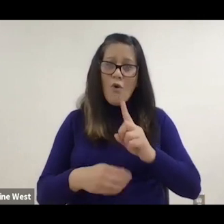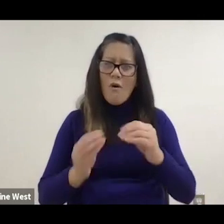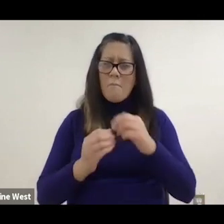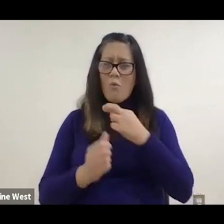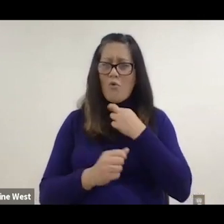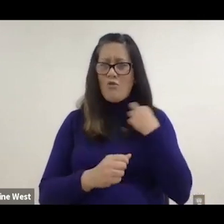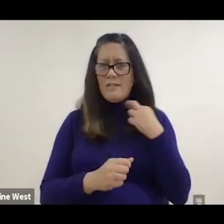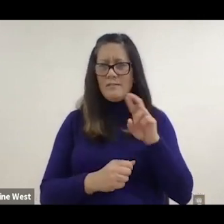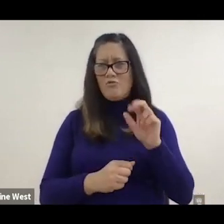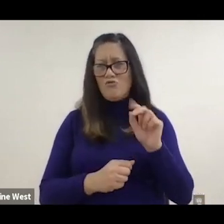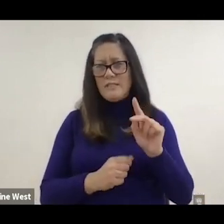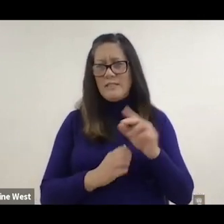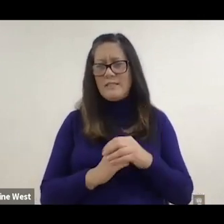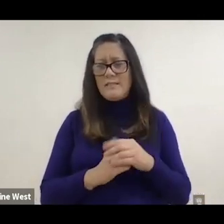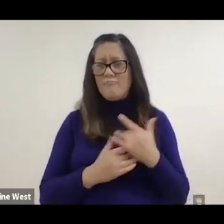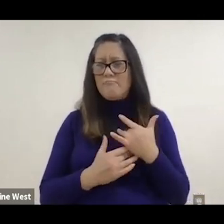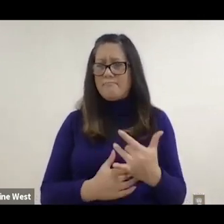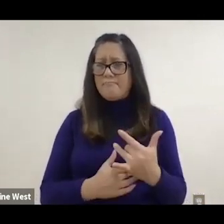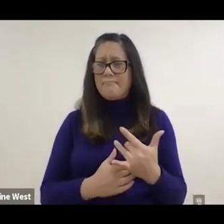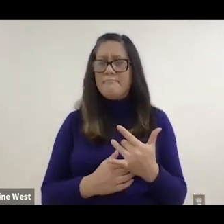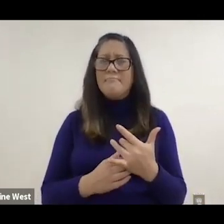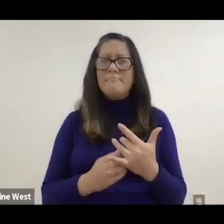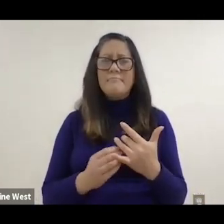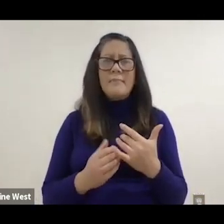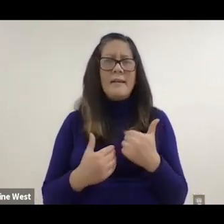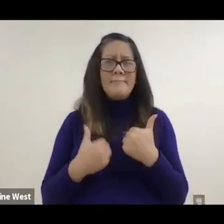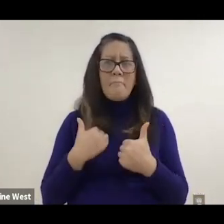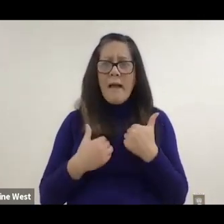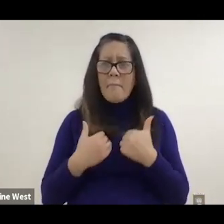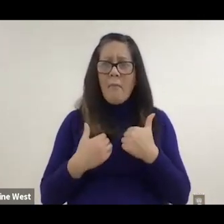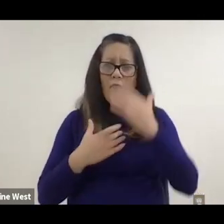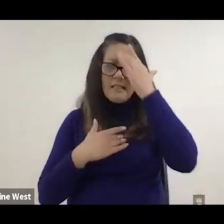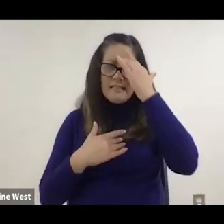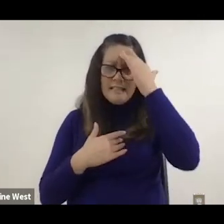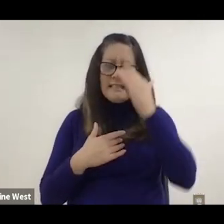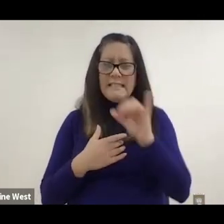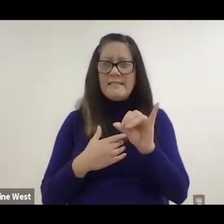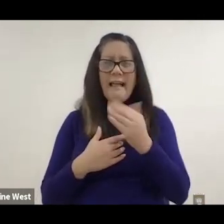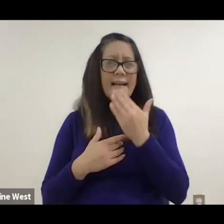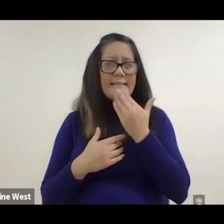more at risk you are for? Metabolic diseases as well As